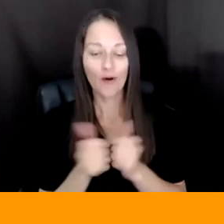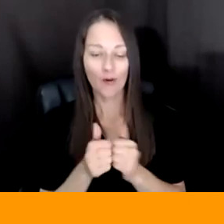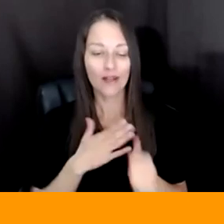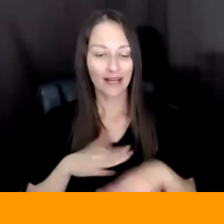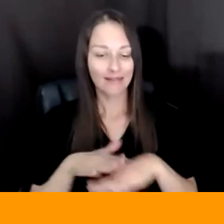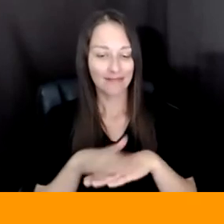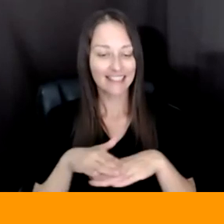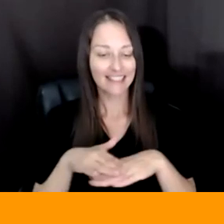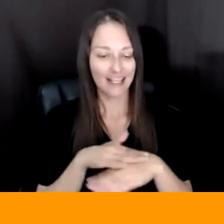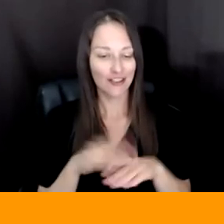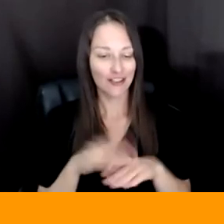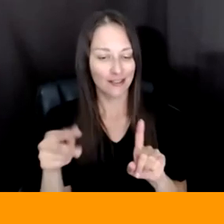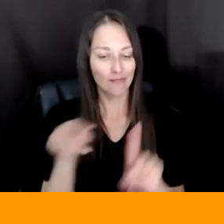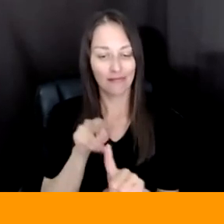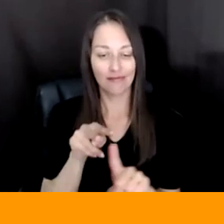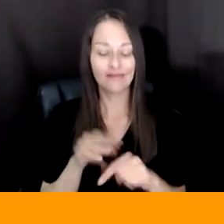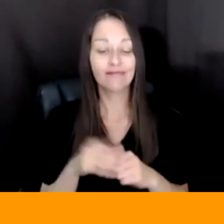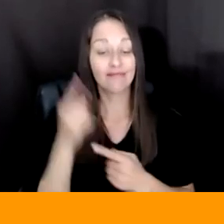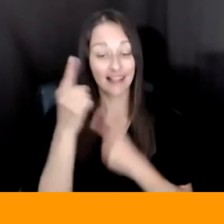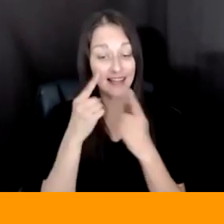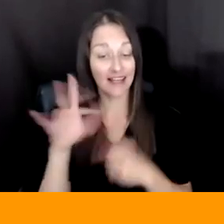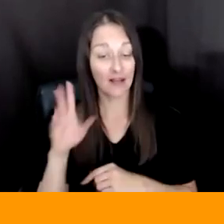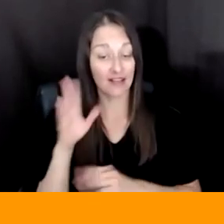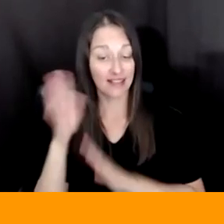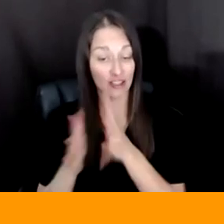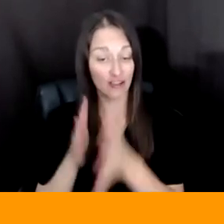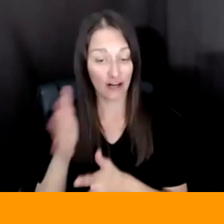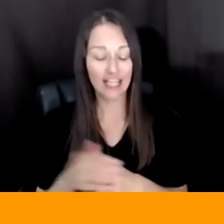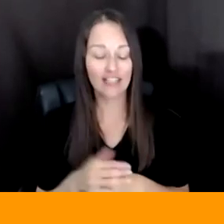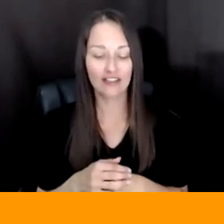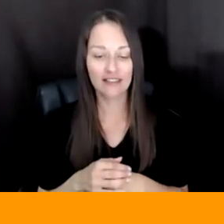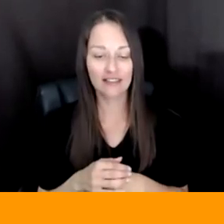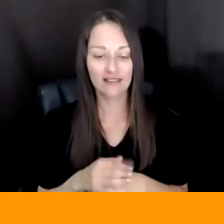YOU KNOW WHEN I BUILD A WEBSITE RIGHT NOW AND I IMAGINE EXPLAINING IT TO A DEVELOPER A YEAR FROM